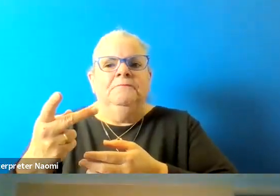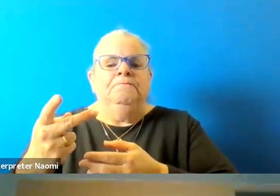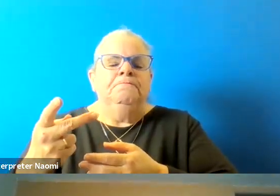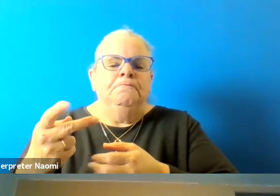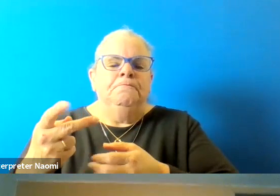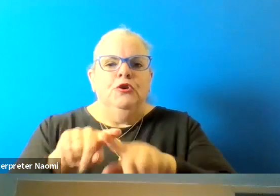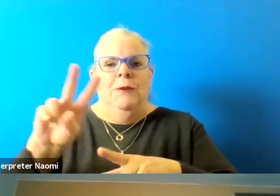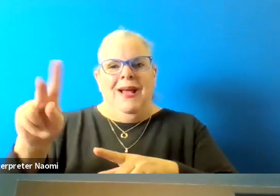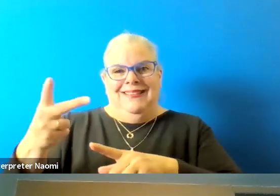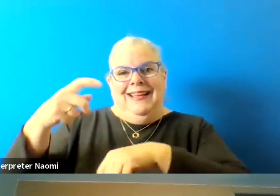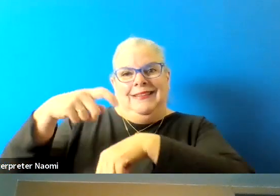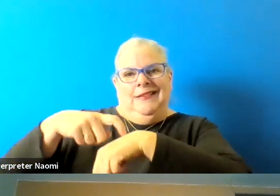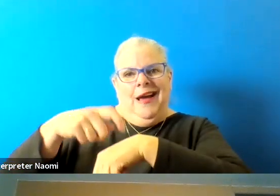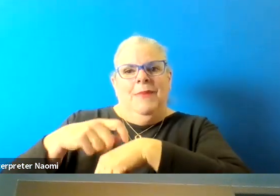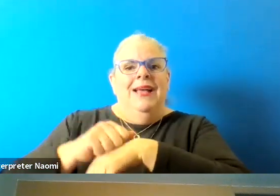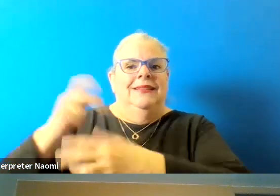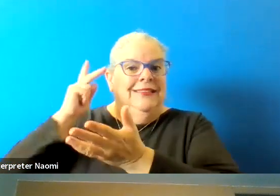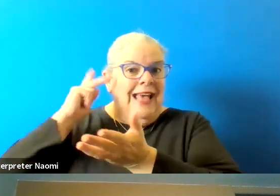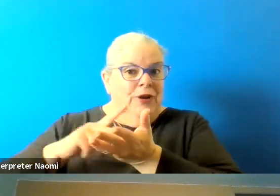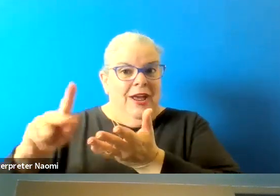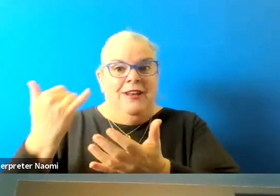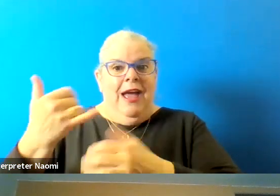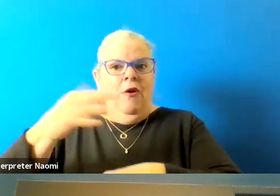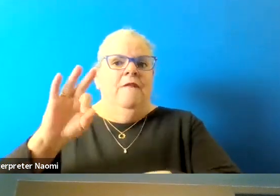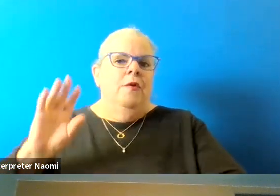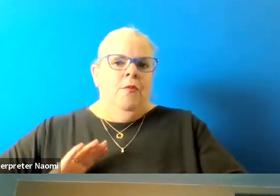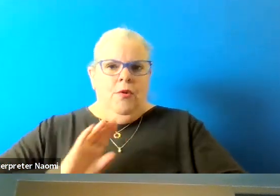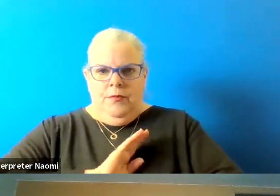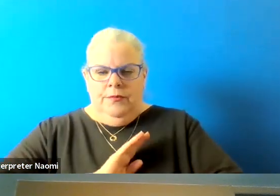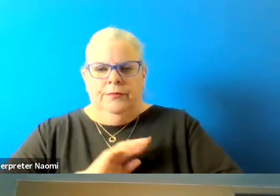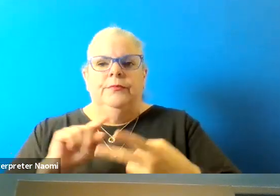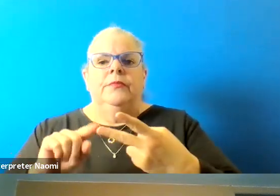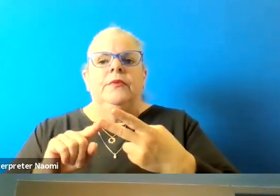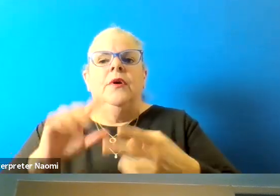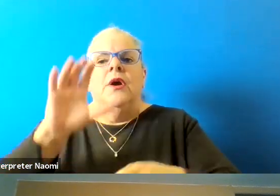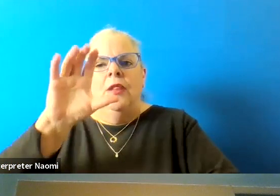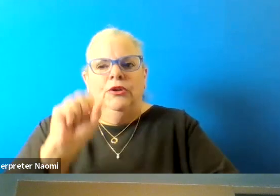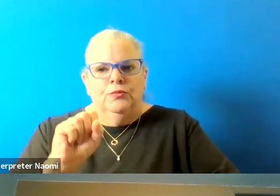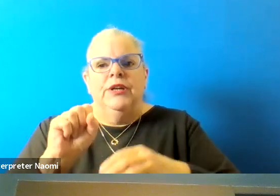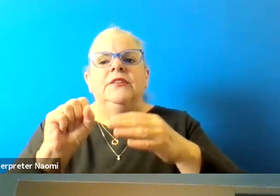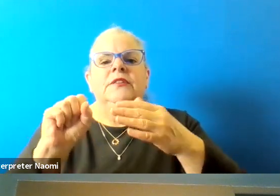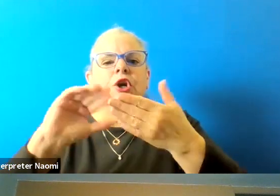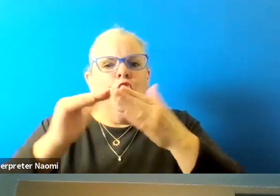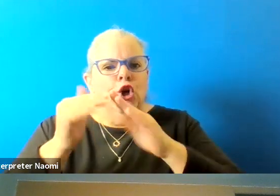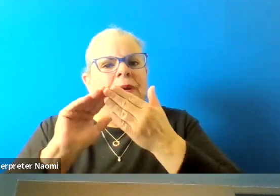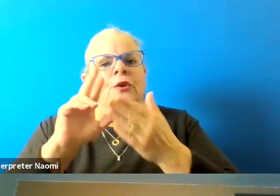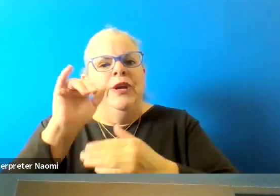go around a secretary of the board. I'm on the Colorado Springs urban renewal Authority Board